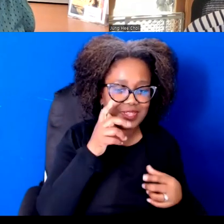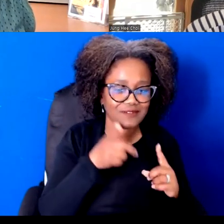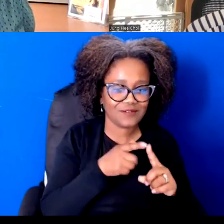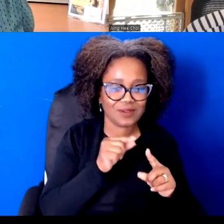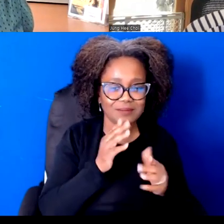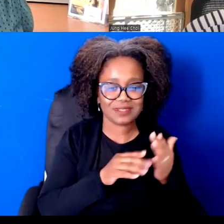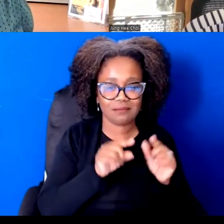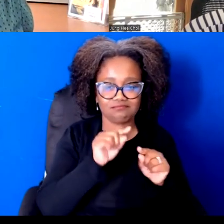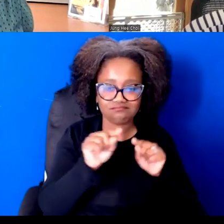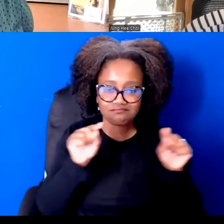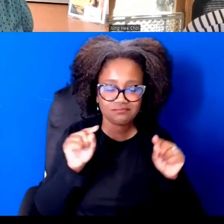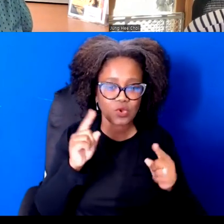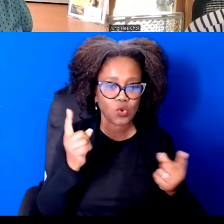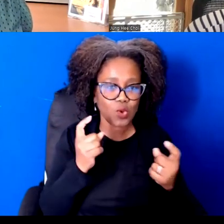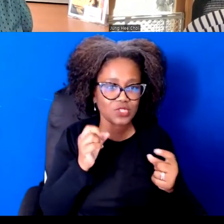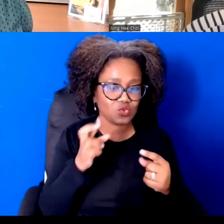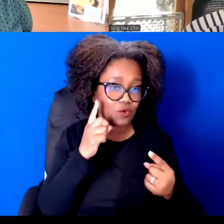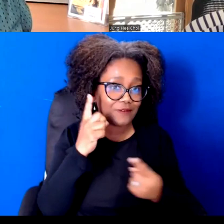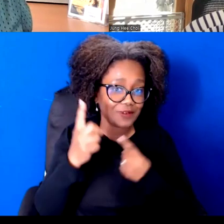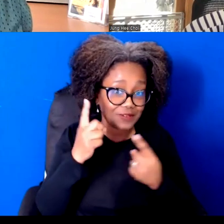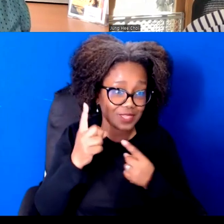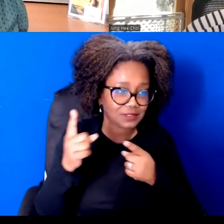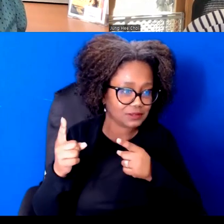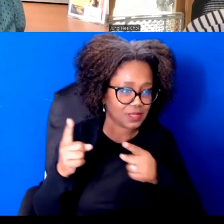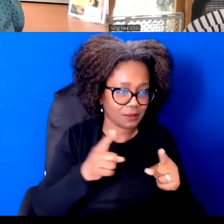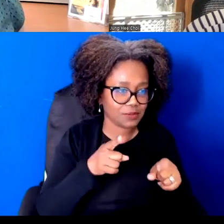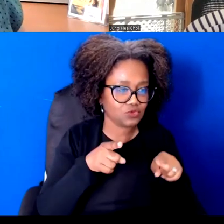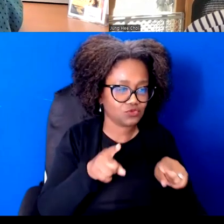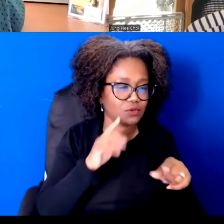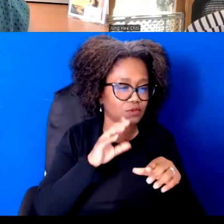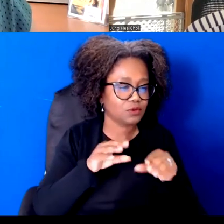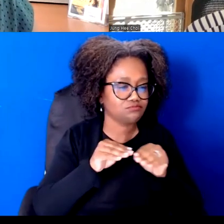breakouts. I guess the only things I would say in conclusion, like I really think in this moment where we